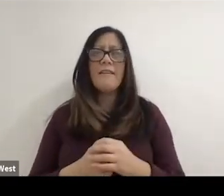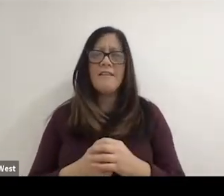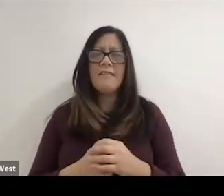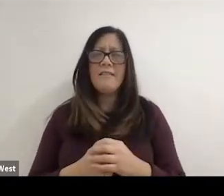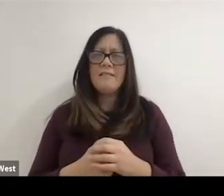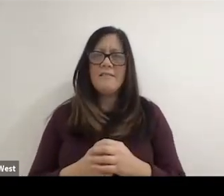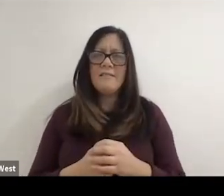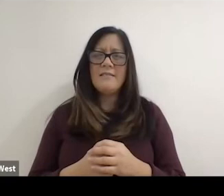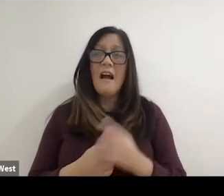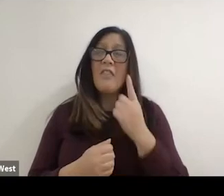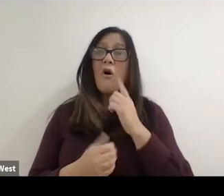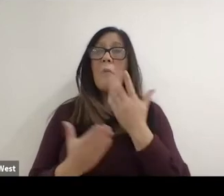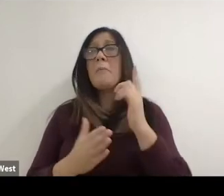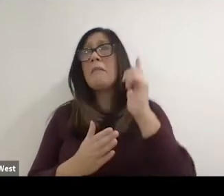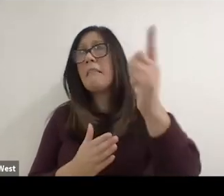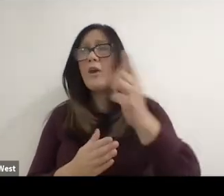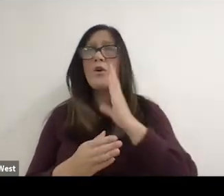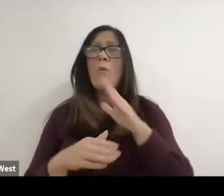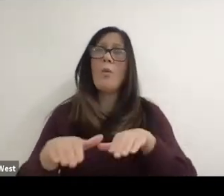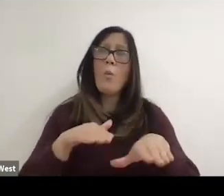background that you know, maybe I'd walk, maybe I'd get better,